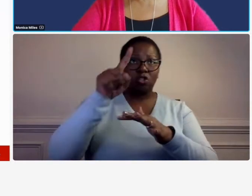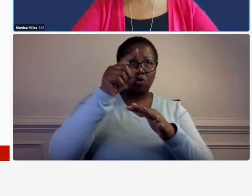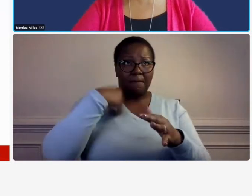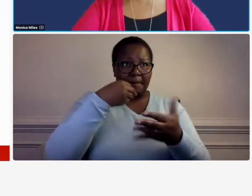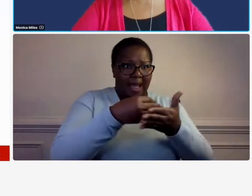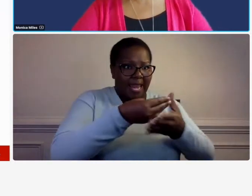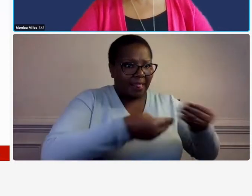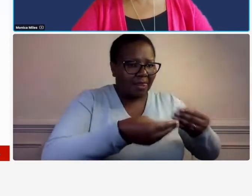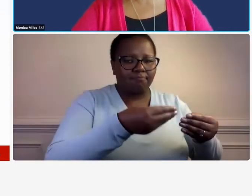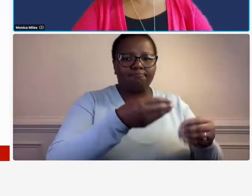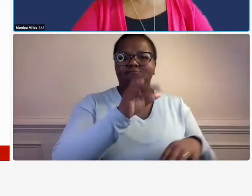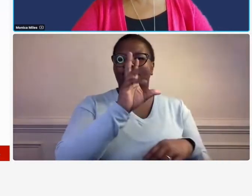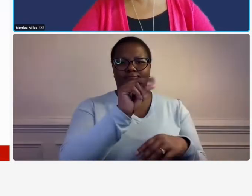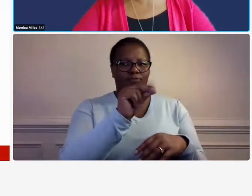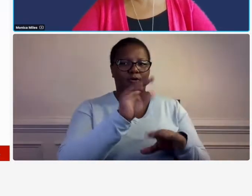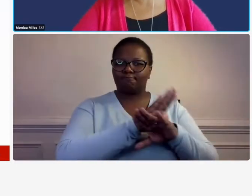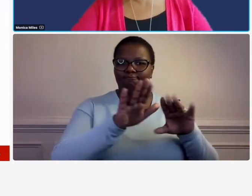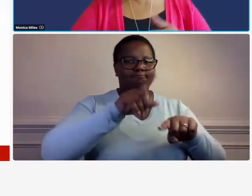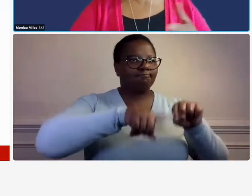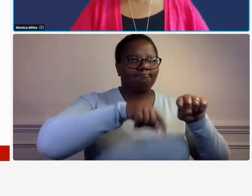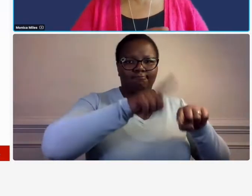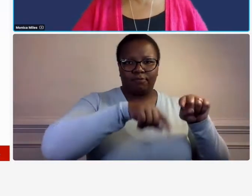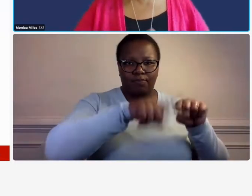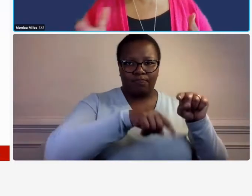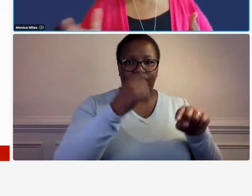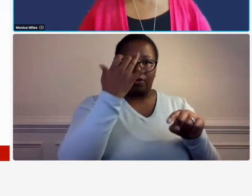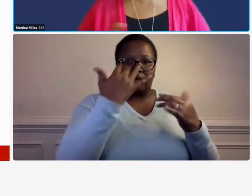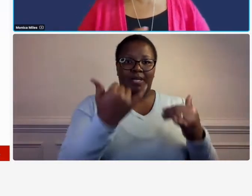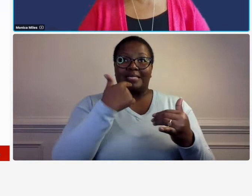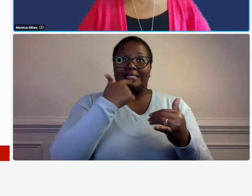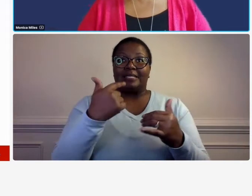your the rates that are used are um you have preliminary rates and you have final rates